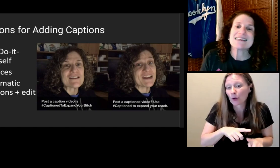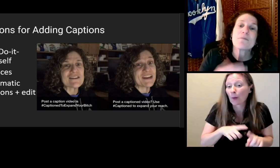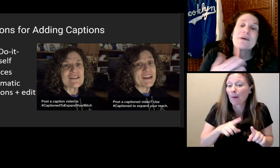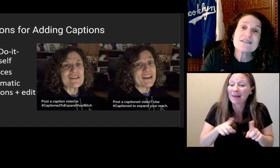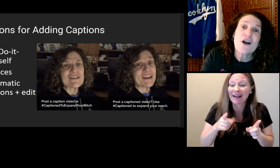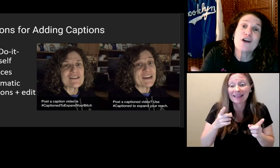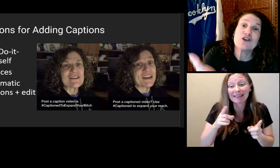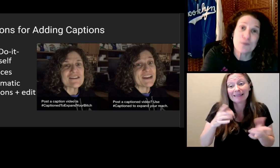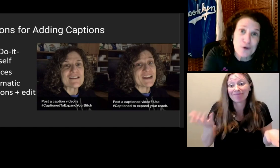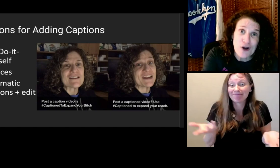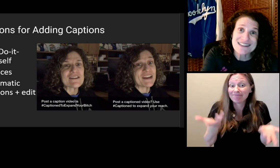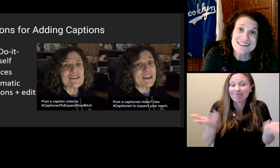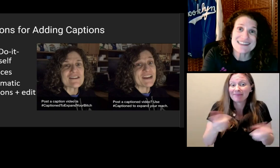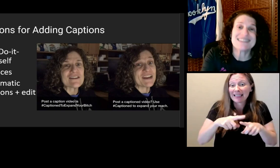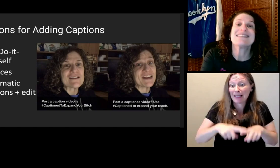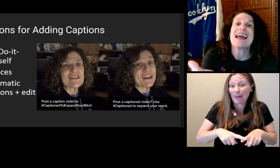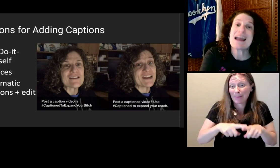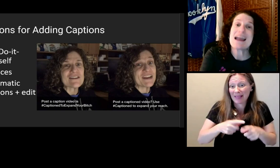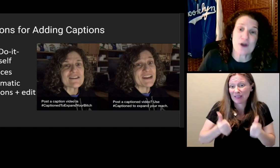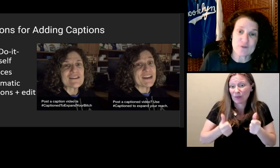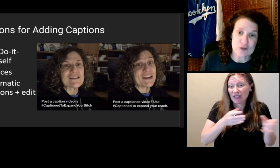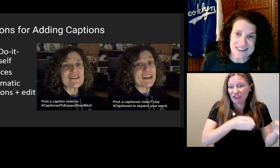It depends on your processes and preferences.